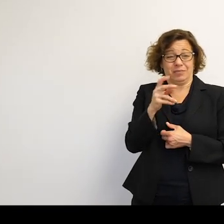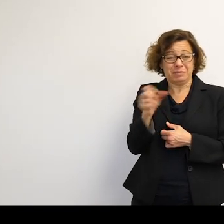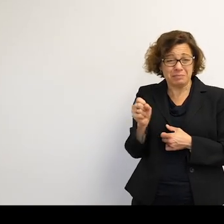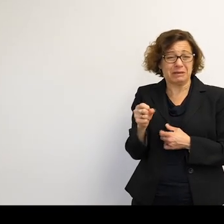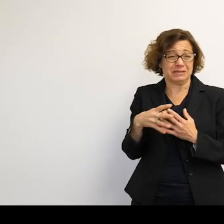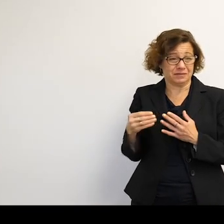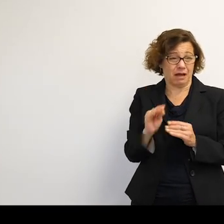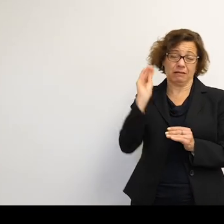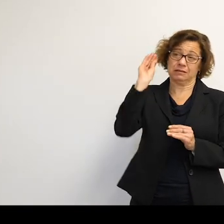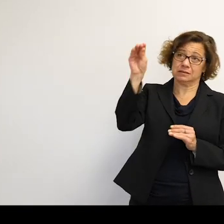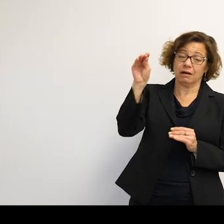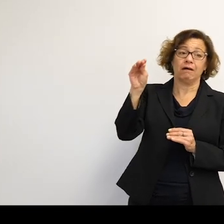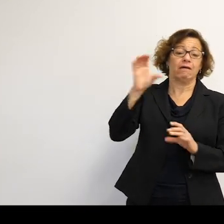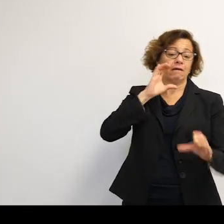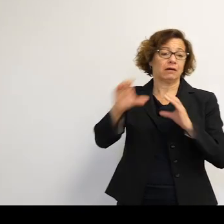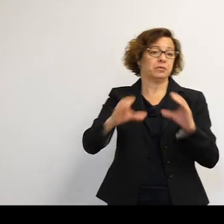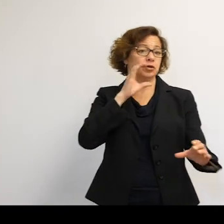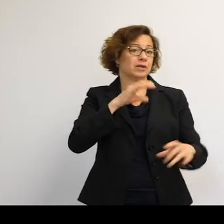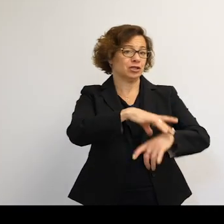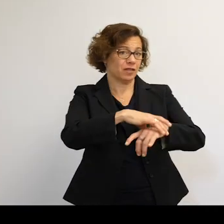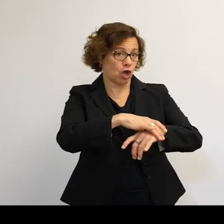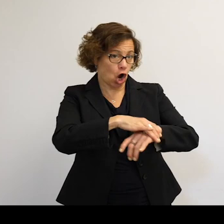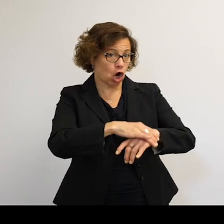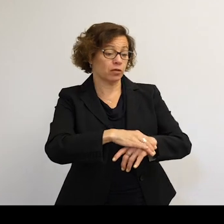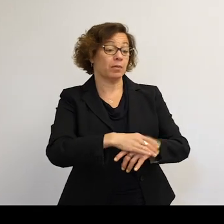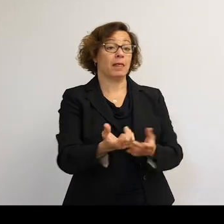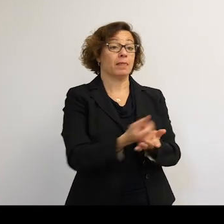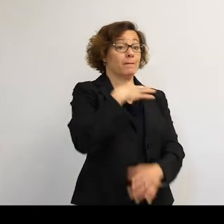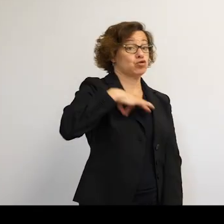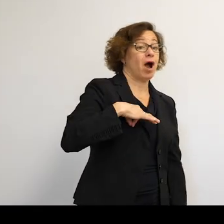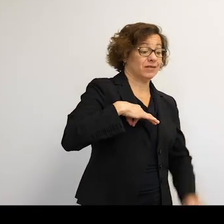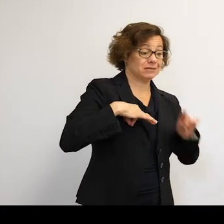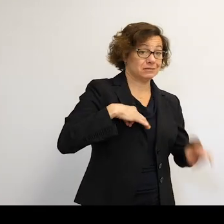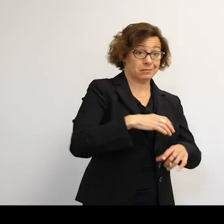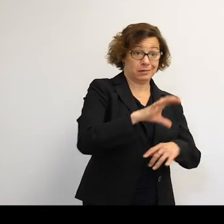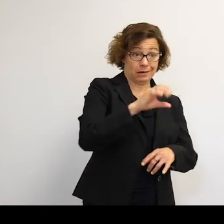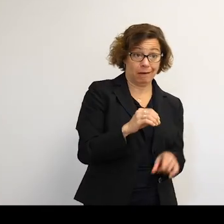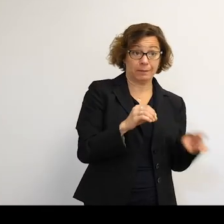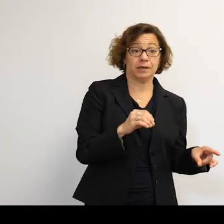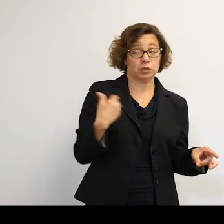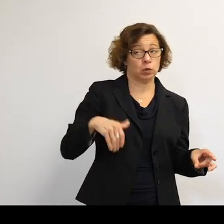making tens of billions of dollars of profit for the companies that launched them. So there's a lot of money involved in the geostationary orbit.